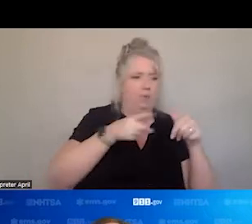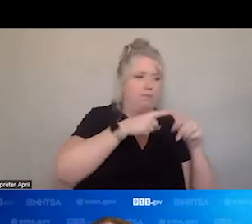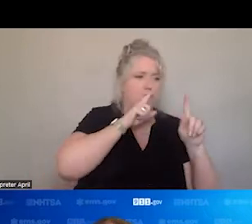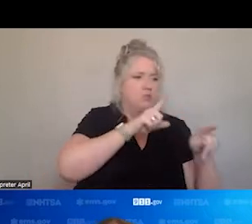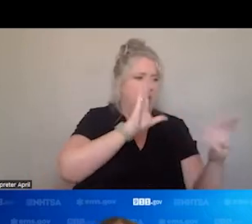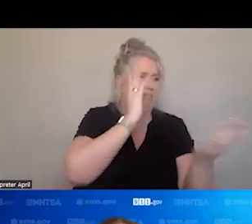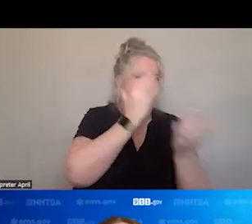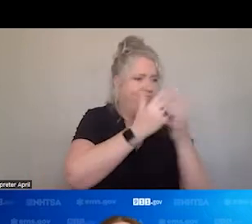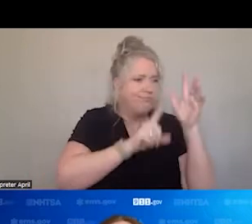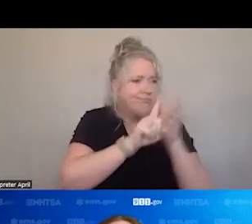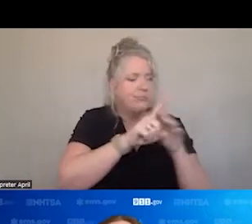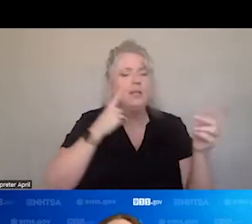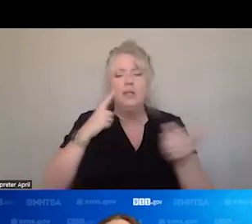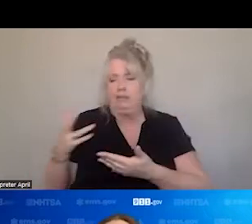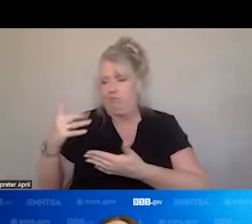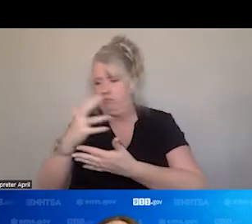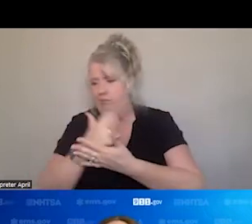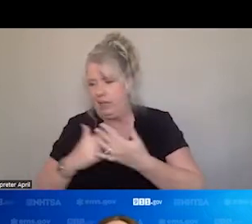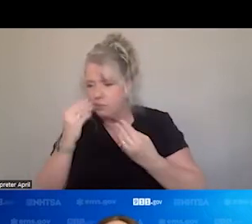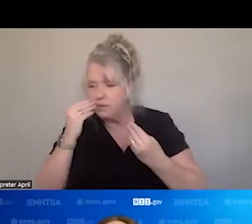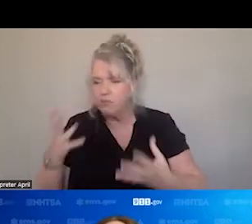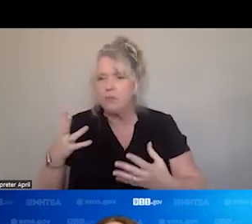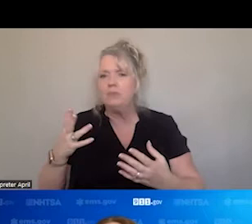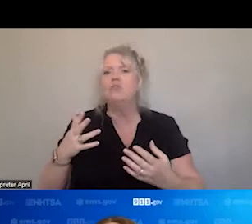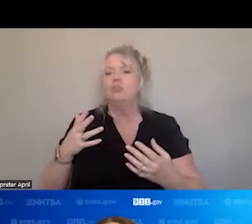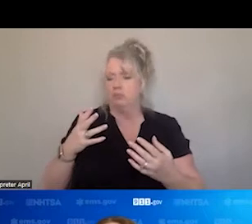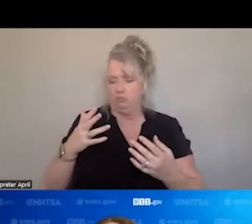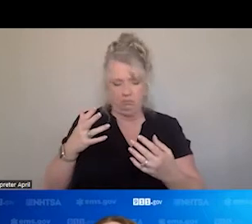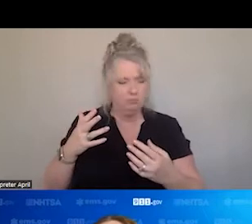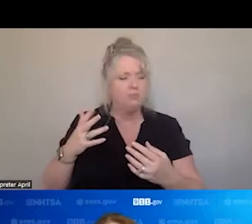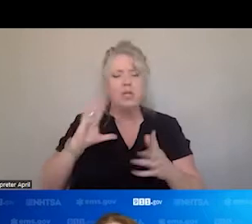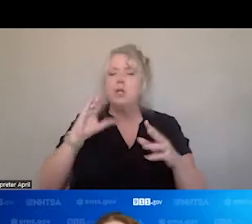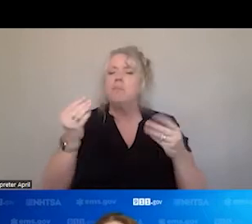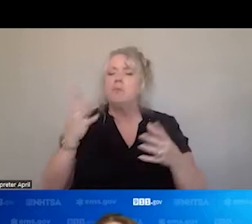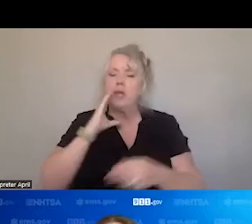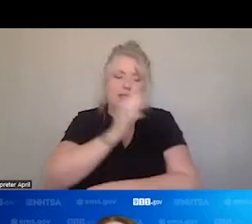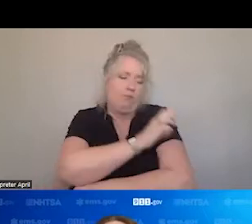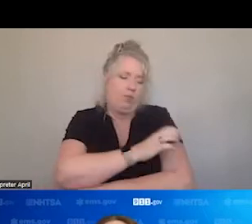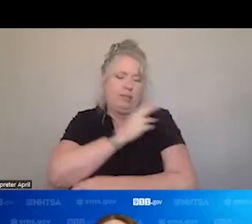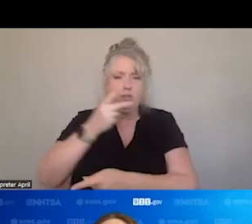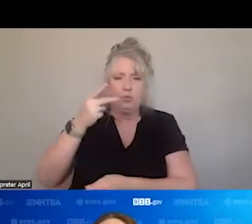WHETHER IT IS GATHERING INFORMATION, FOR, FOR, PROVIDING CLINICAL CARE TO A PERSON UNTIL EMS